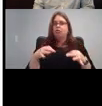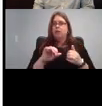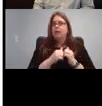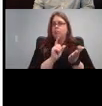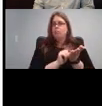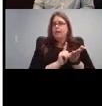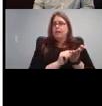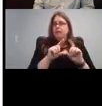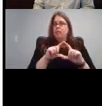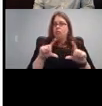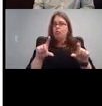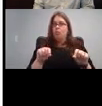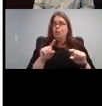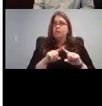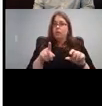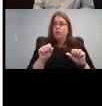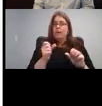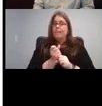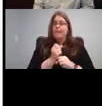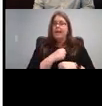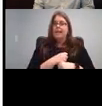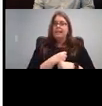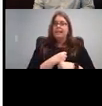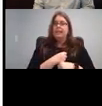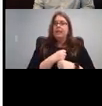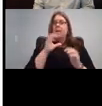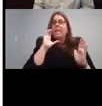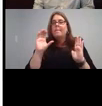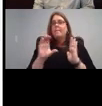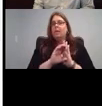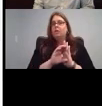you can even make picture for a day at the zoo is the example